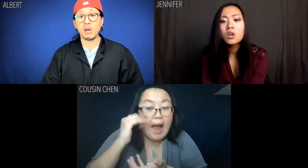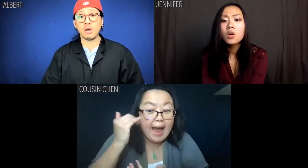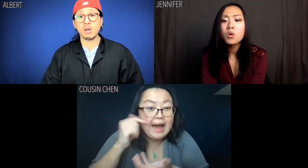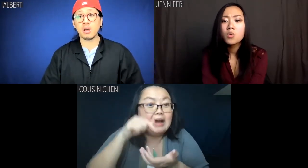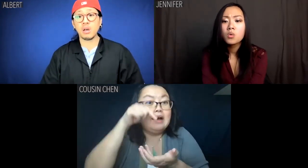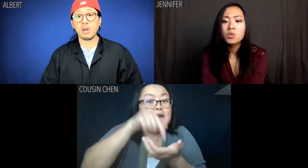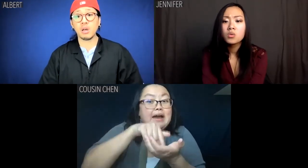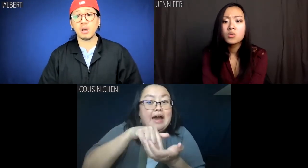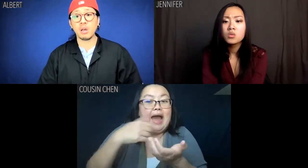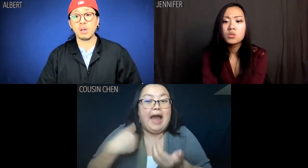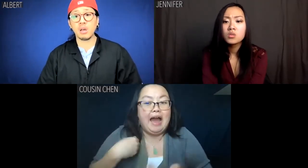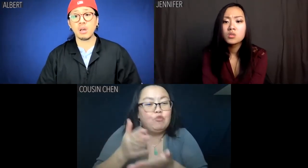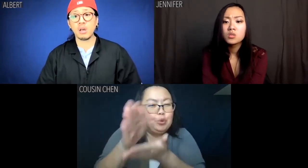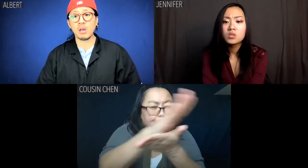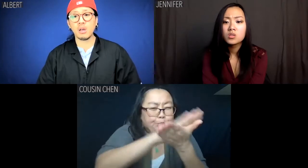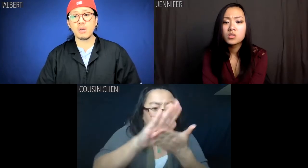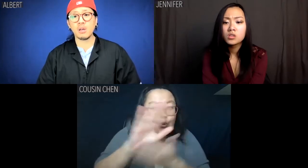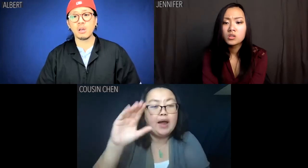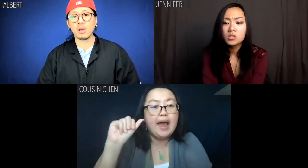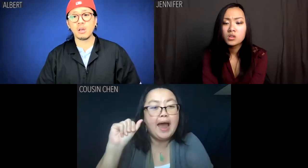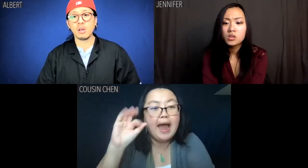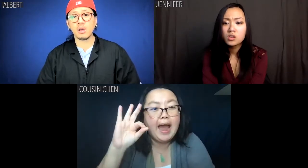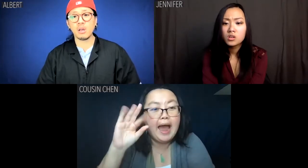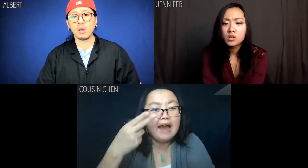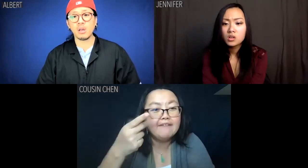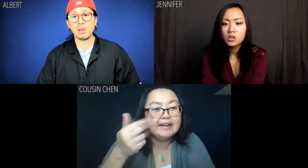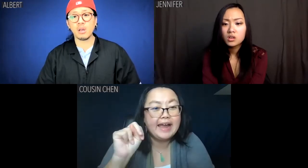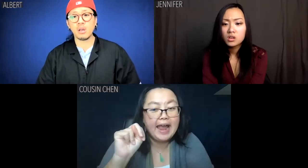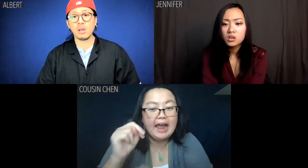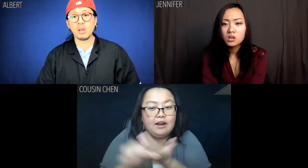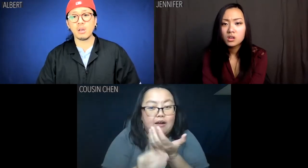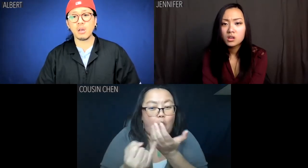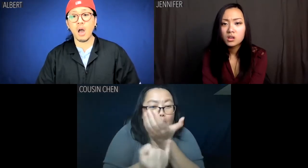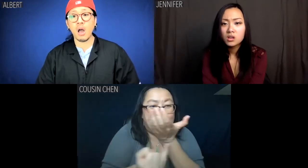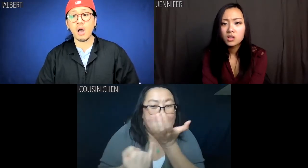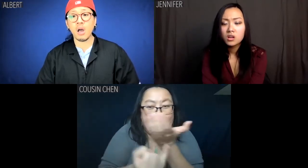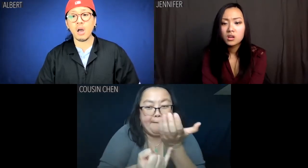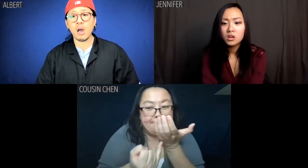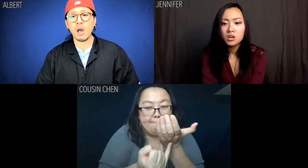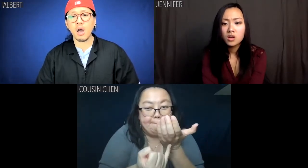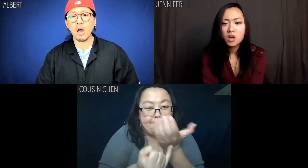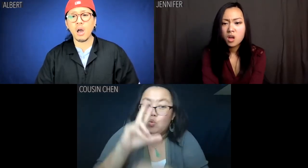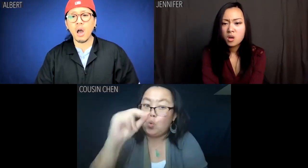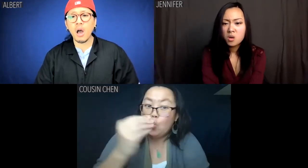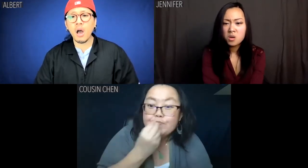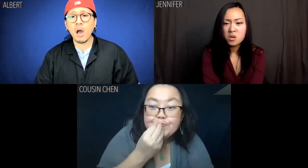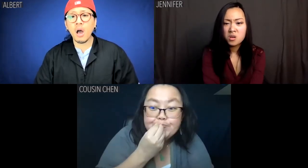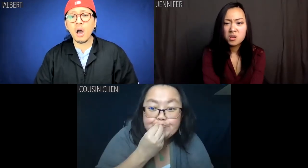It's pure Afghan opium.